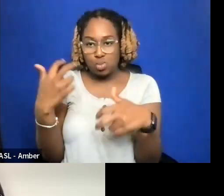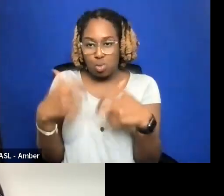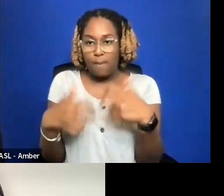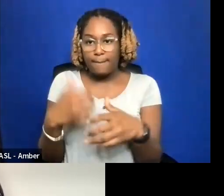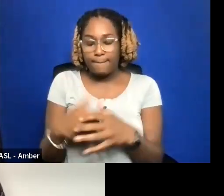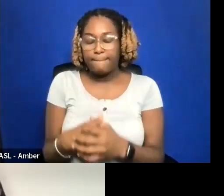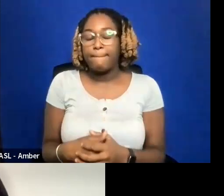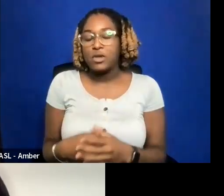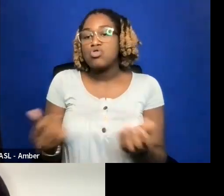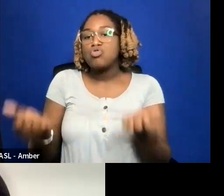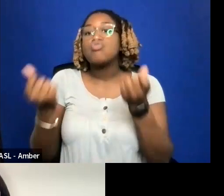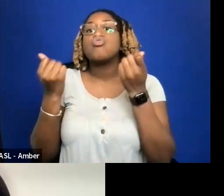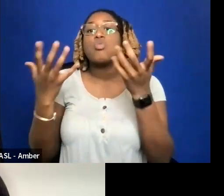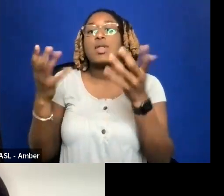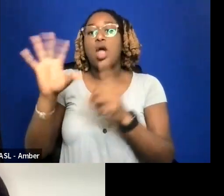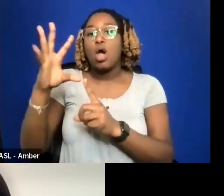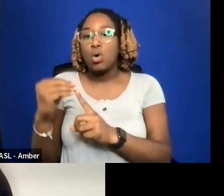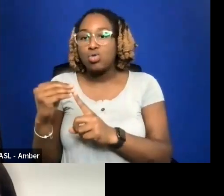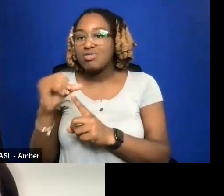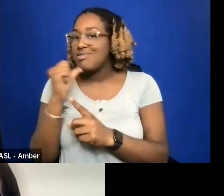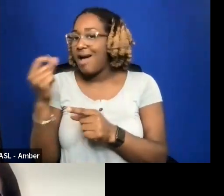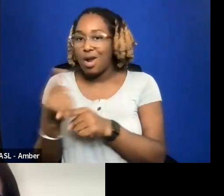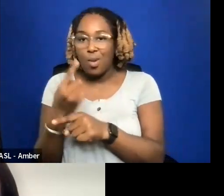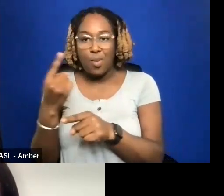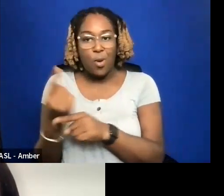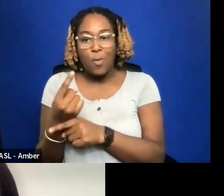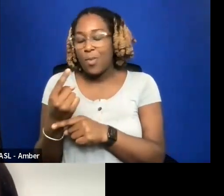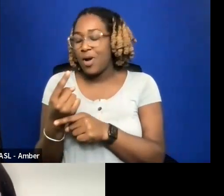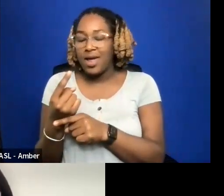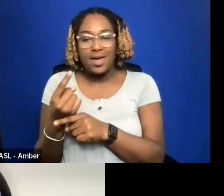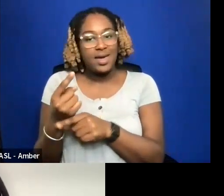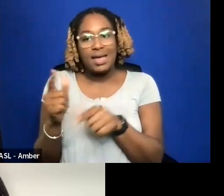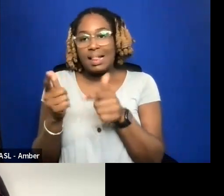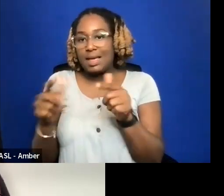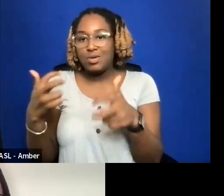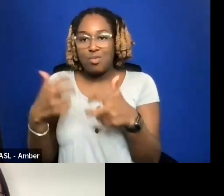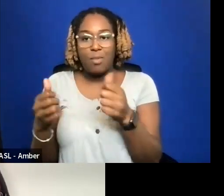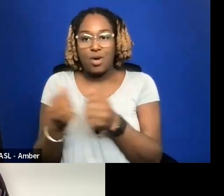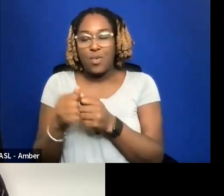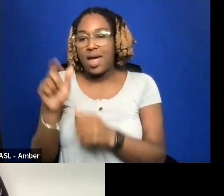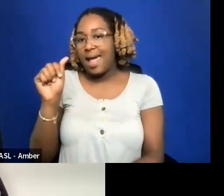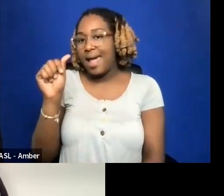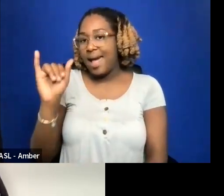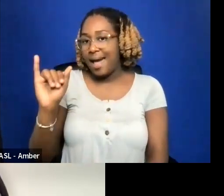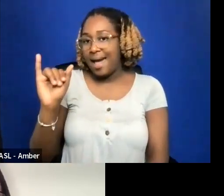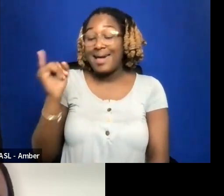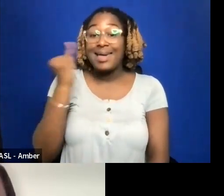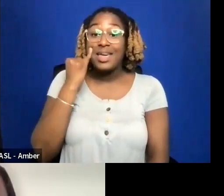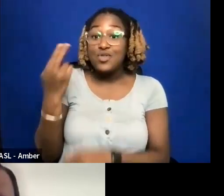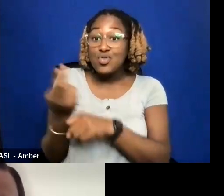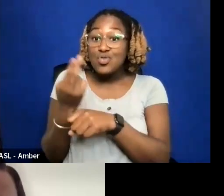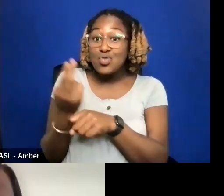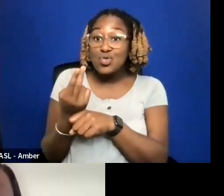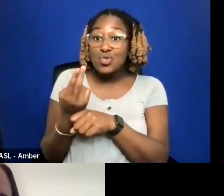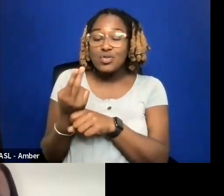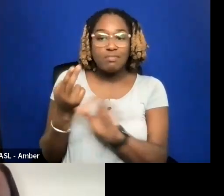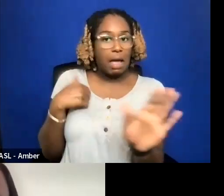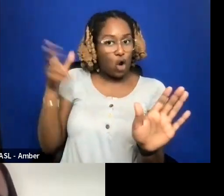PROBLEMS WITH AI THAT EVEN IF YOU USE IT , THIS IS WHAT I'VE HEARD. I'VE KNOT USED IT DIRECTLY.